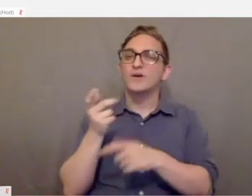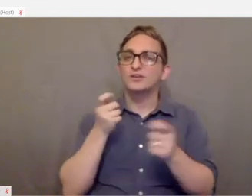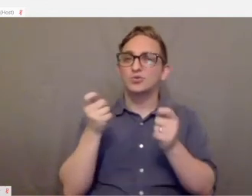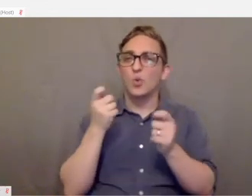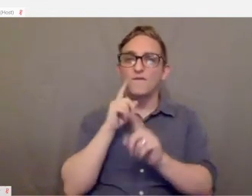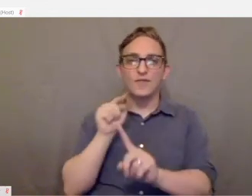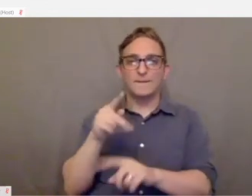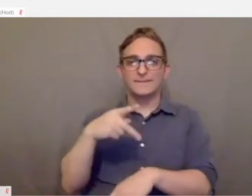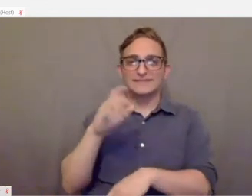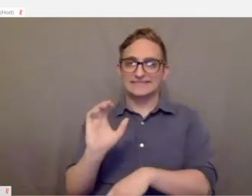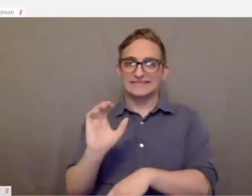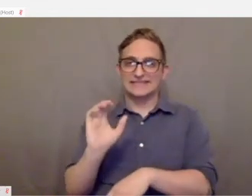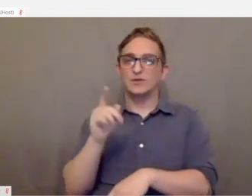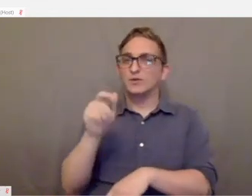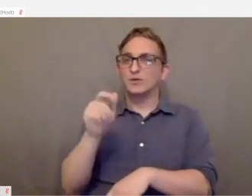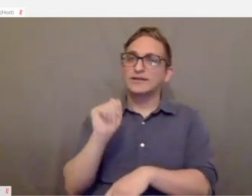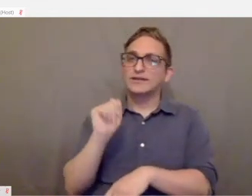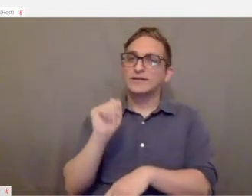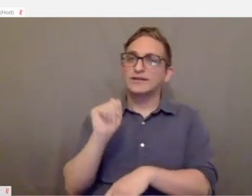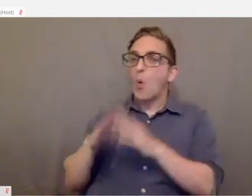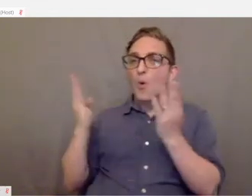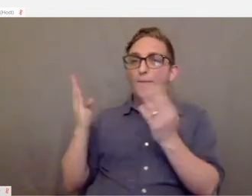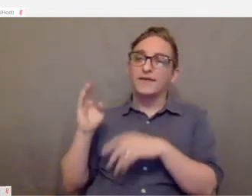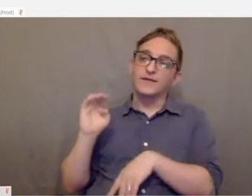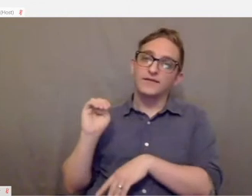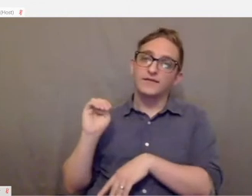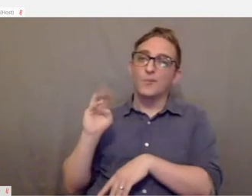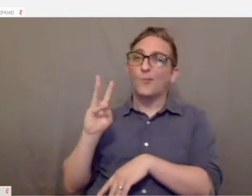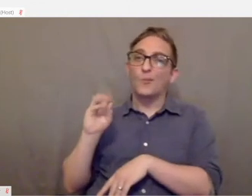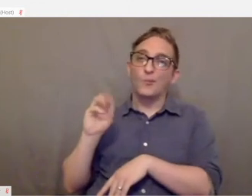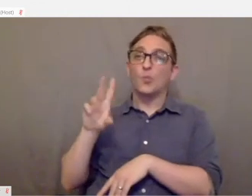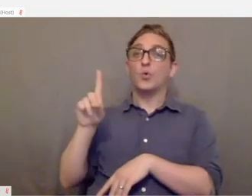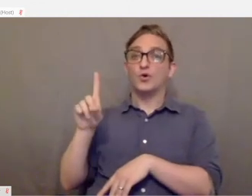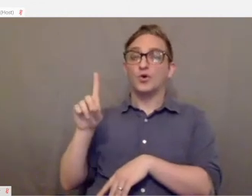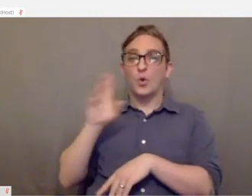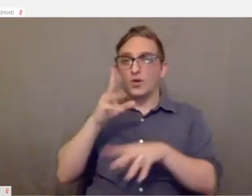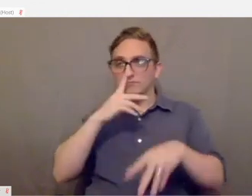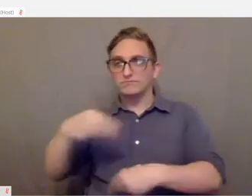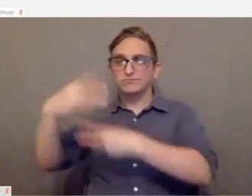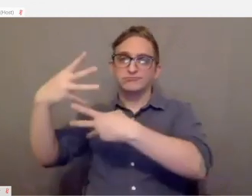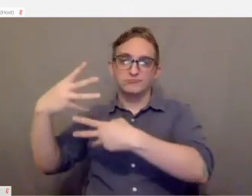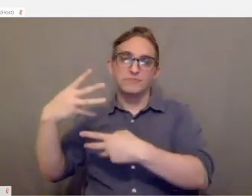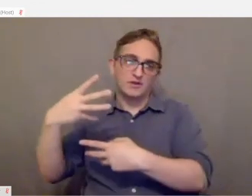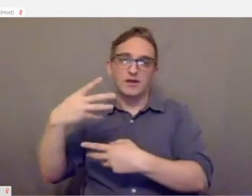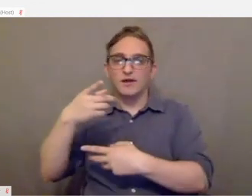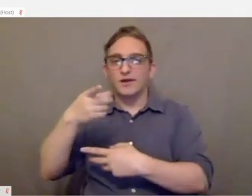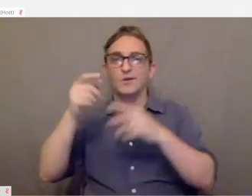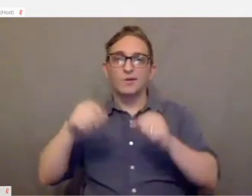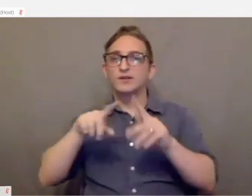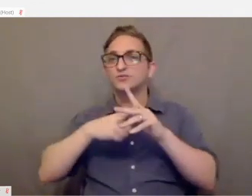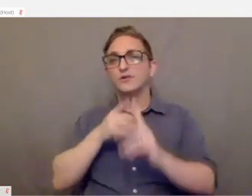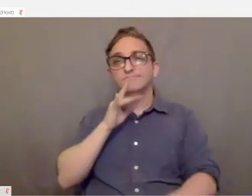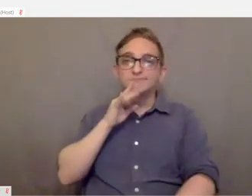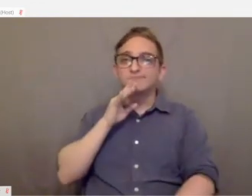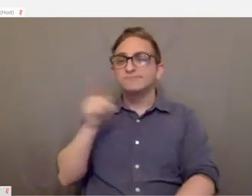You can open applications, open Microsoft Word and then you can dictate whatever you